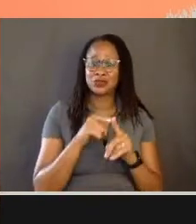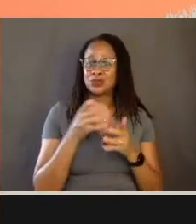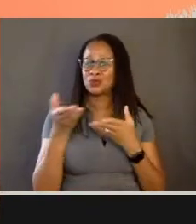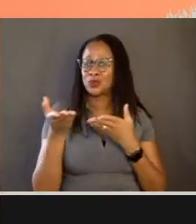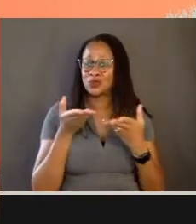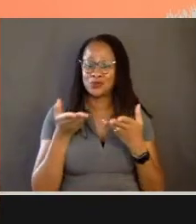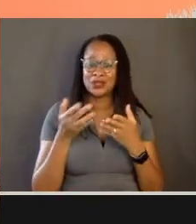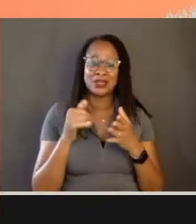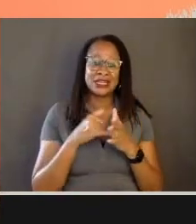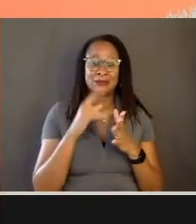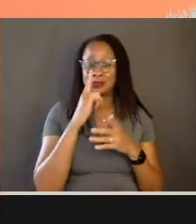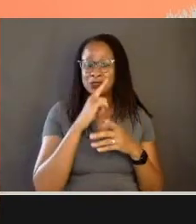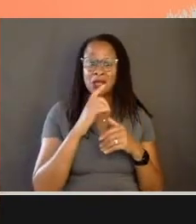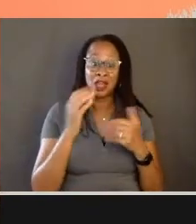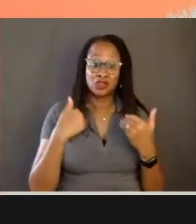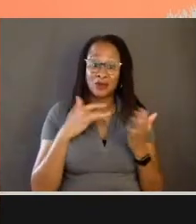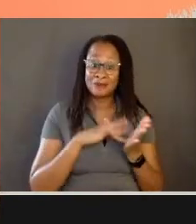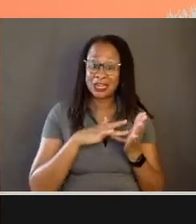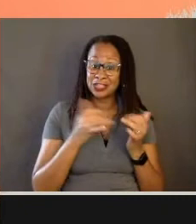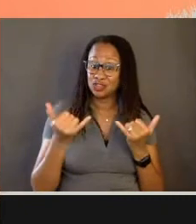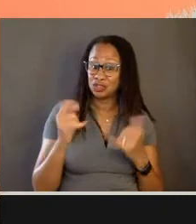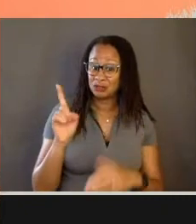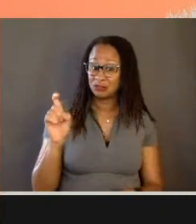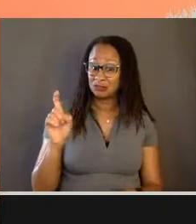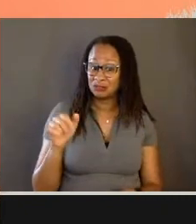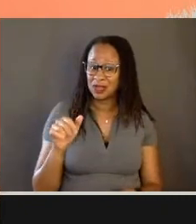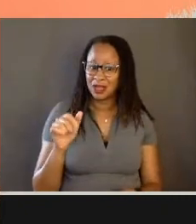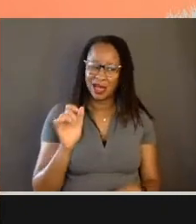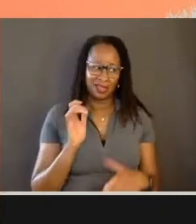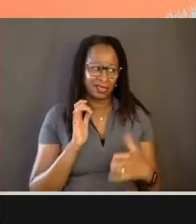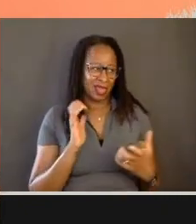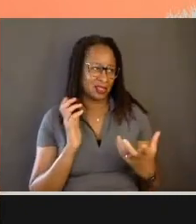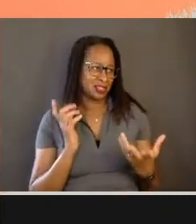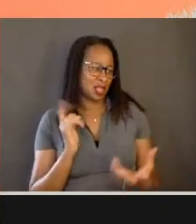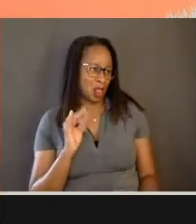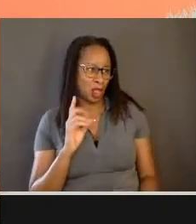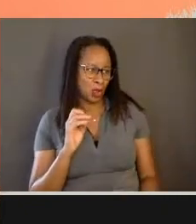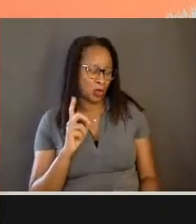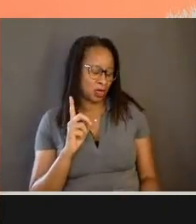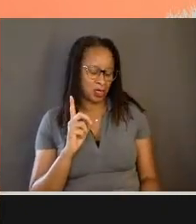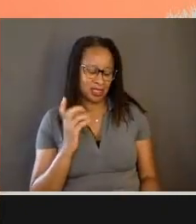Are you taking any medication? That's a loaded question. [Interviewer] Why would it be loaded?